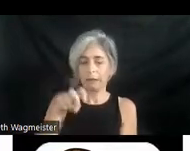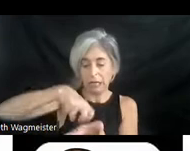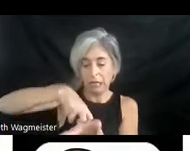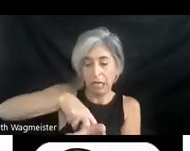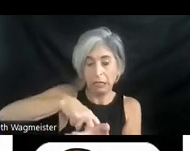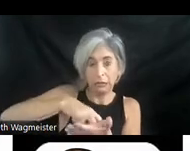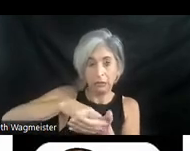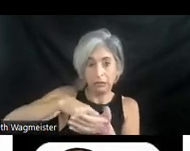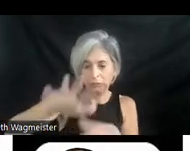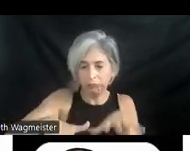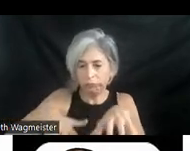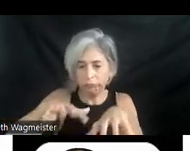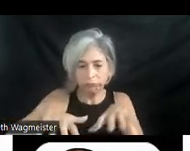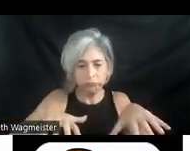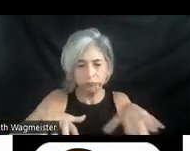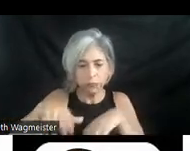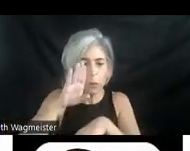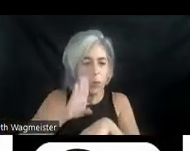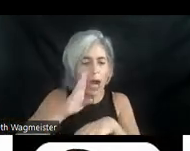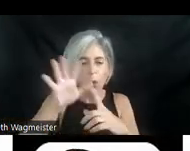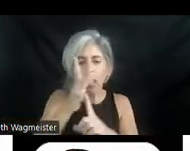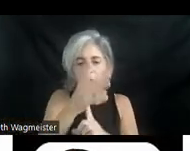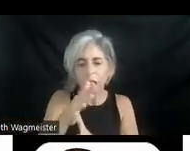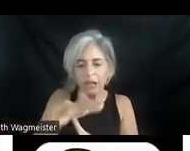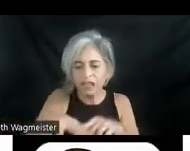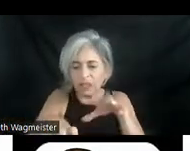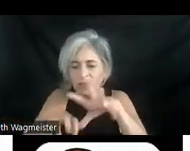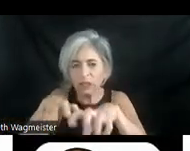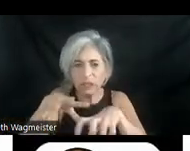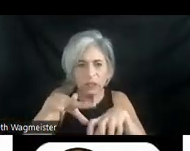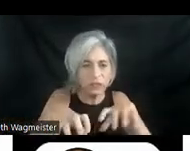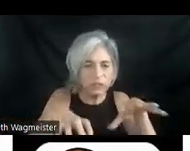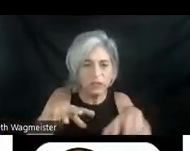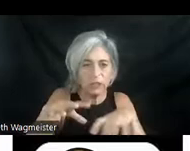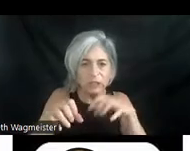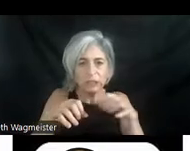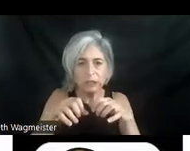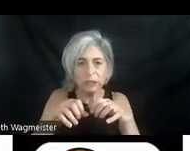the thick ground cover of brown curled leaves. A scrawny nestling struggles on the ground